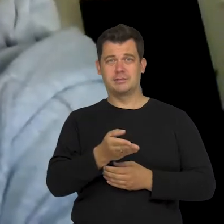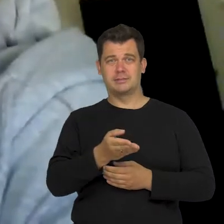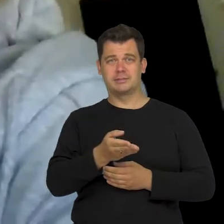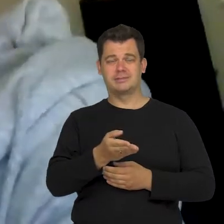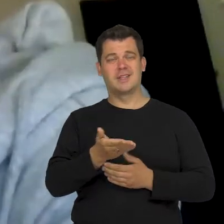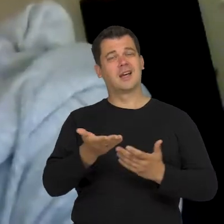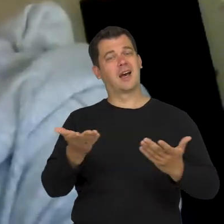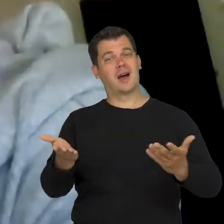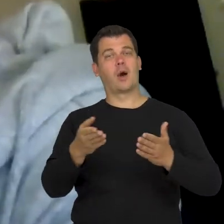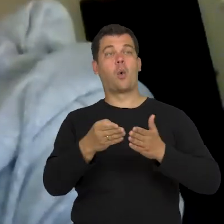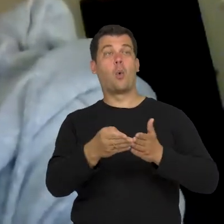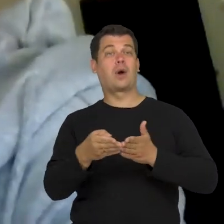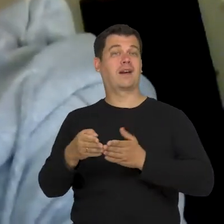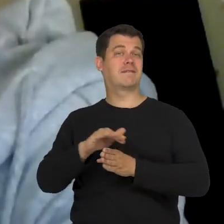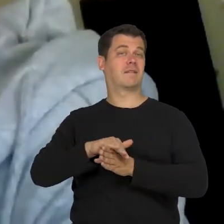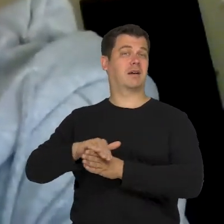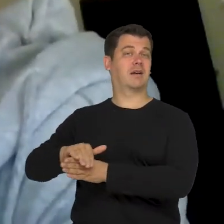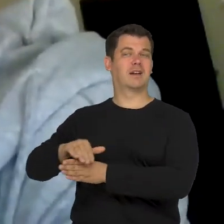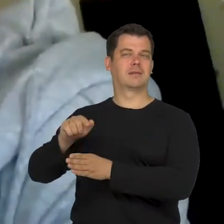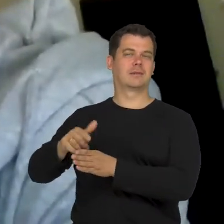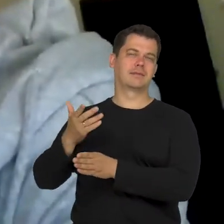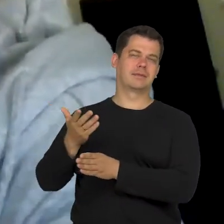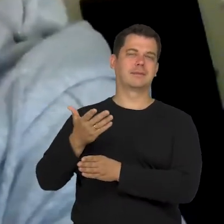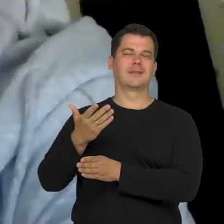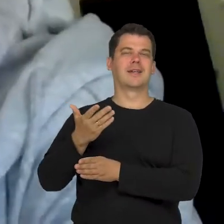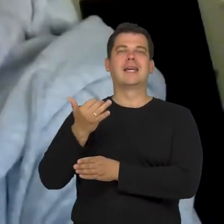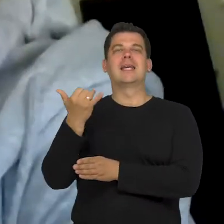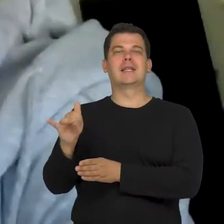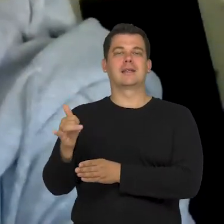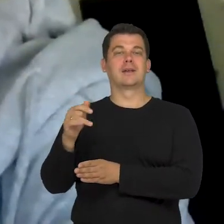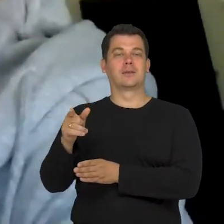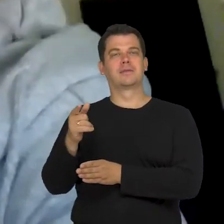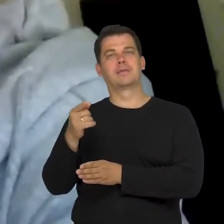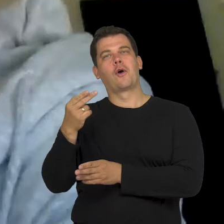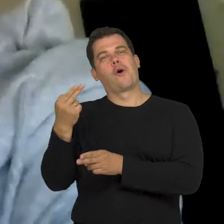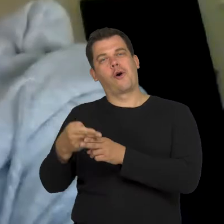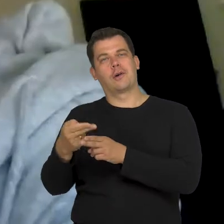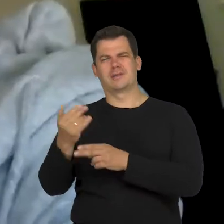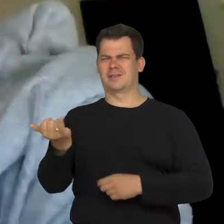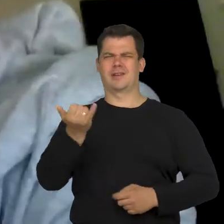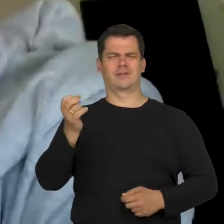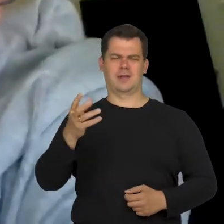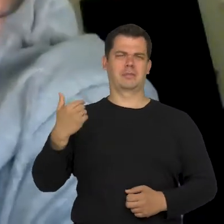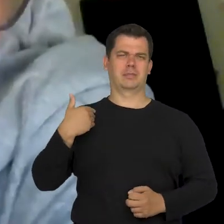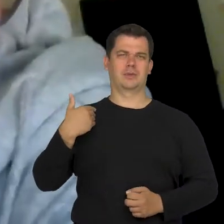The part that is ill, in their opinion, is hidden away. And this has always been kept in various proportions.